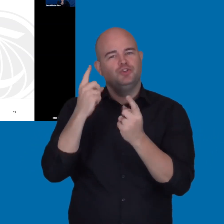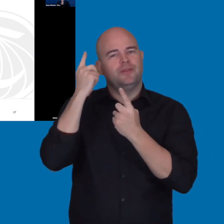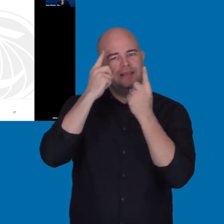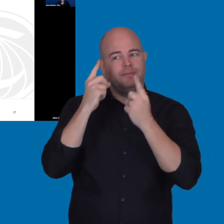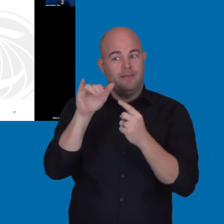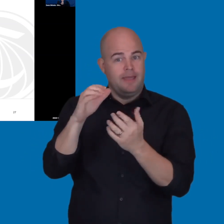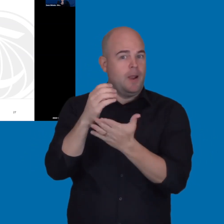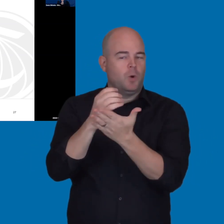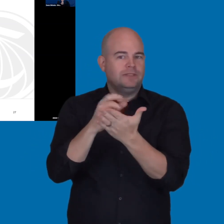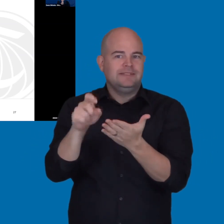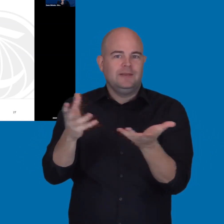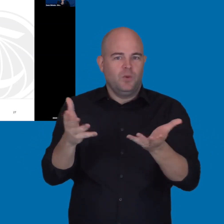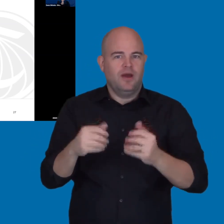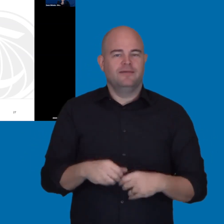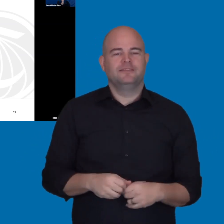if you're ever looking at something like fundamental alteration.